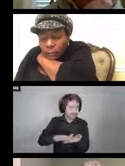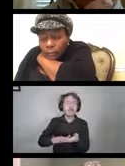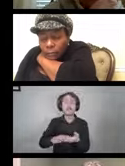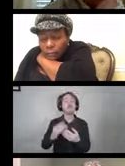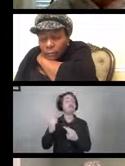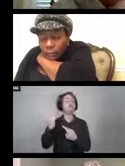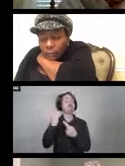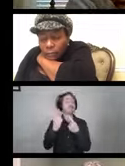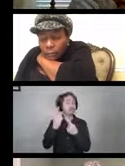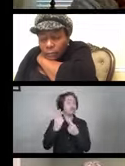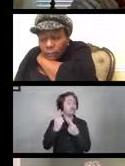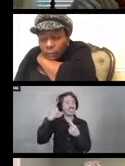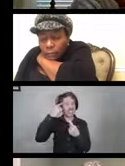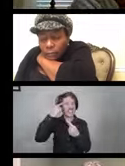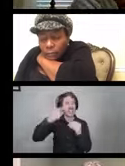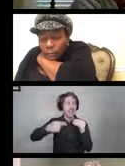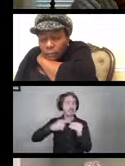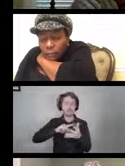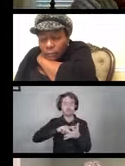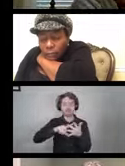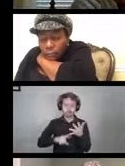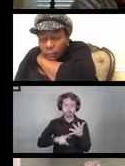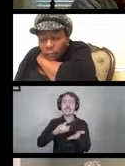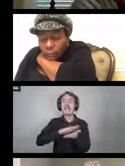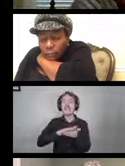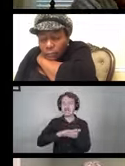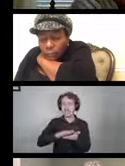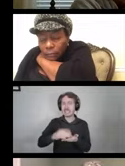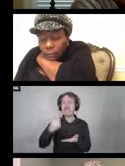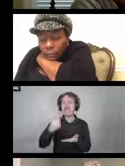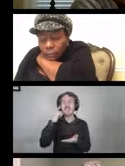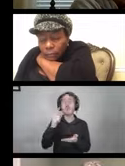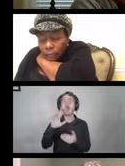when it comes to choosing the cleaning products for your durable medical equipment.